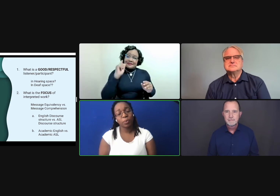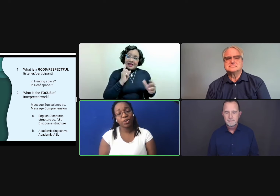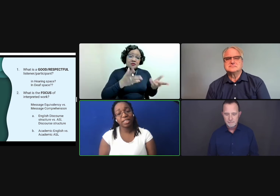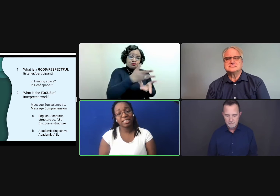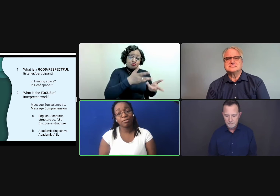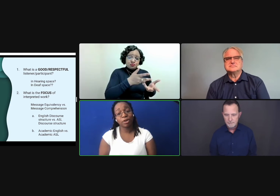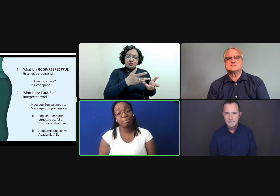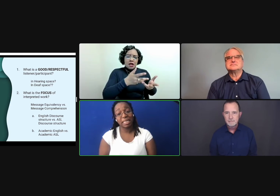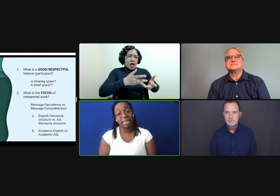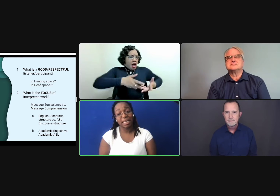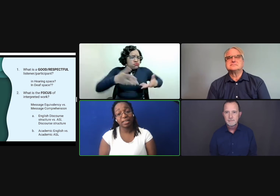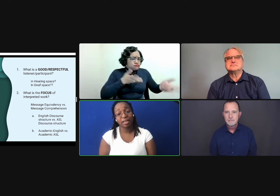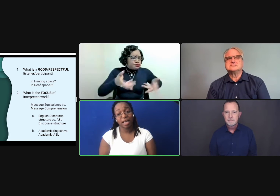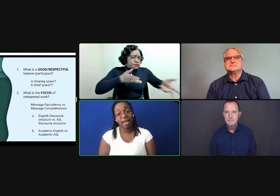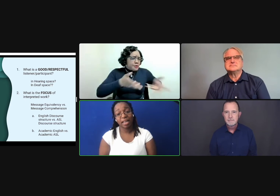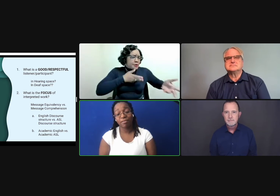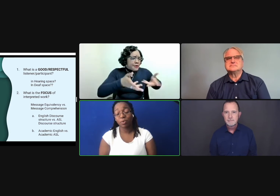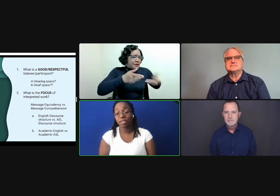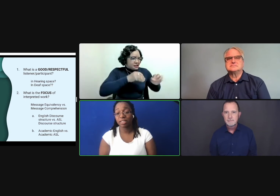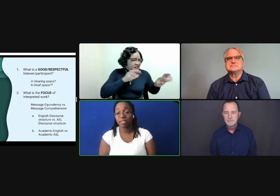When we're in a deaf-run meeting and everyone's